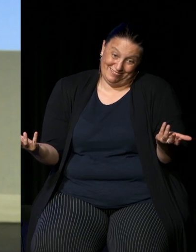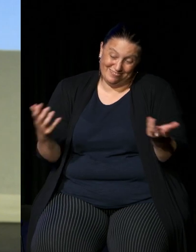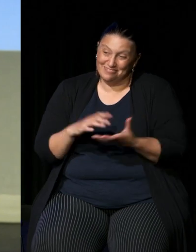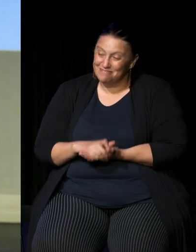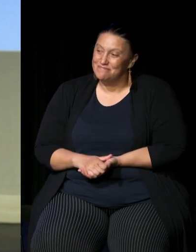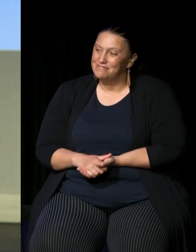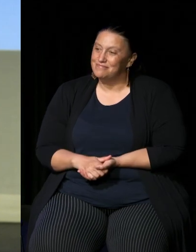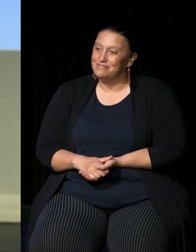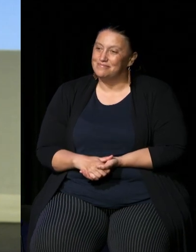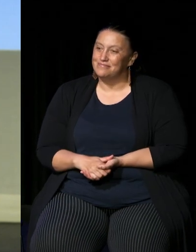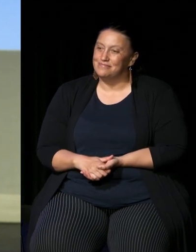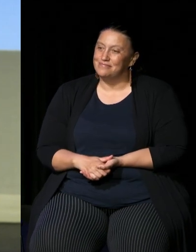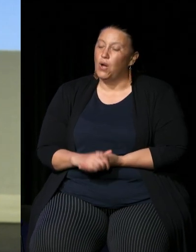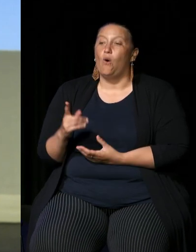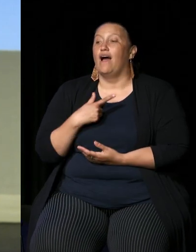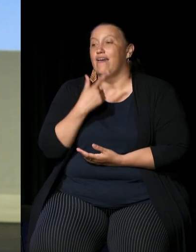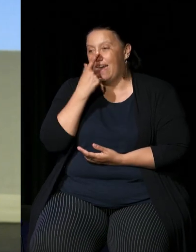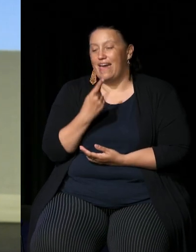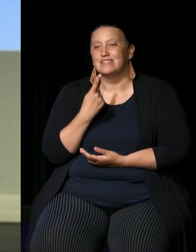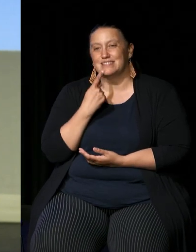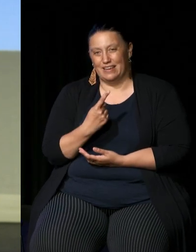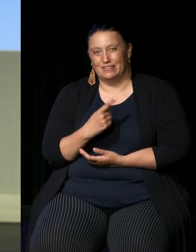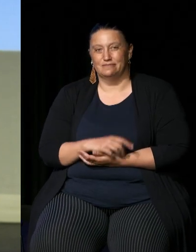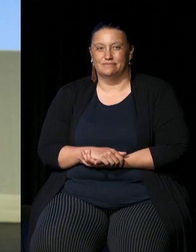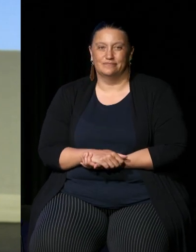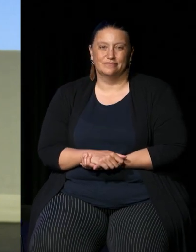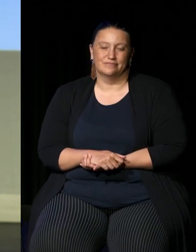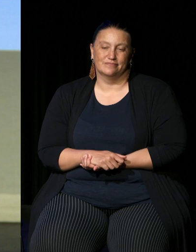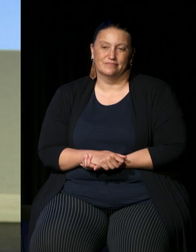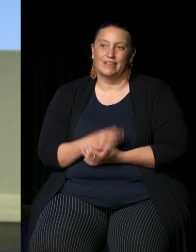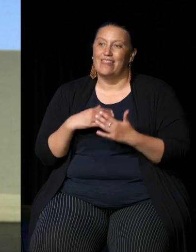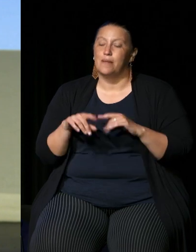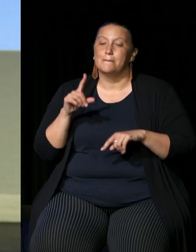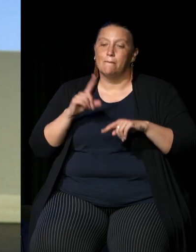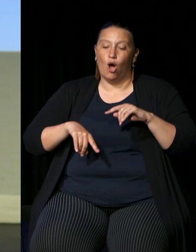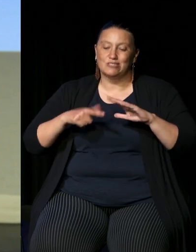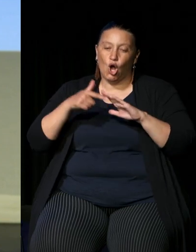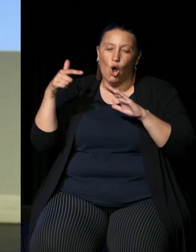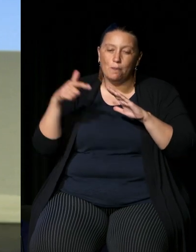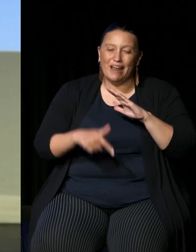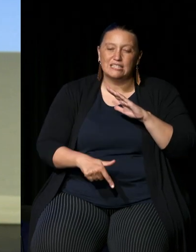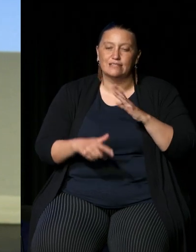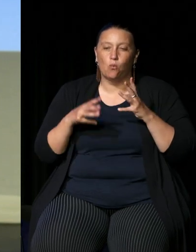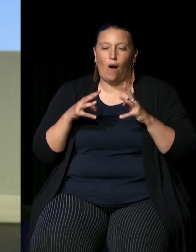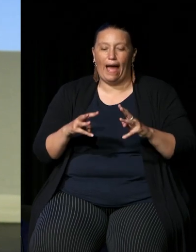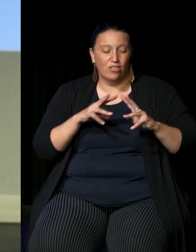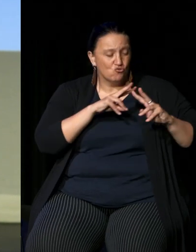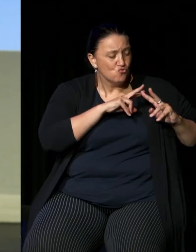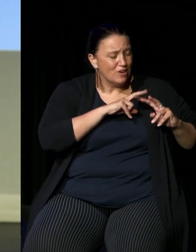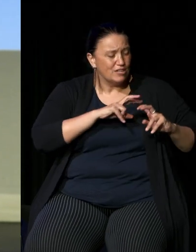but so what I can say though is that in the most comprehensive longitudinal study so over years